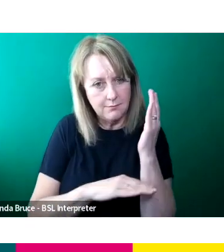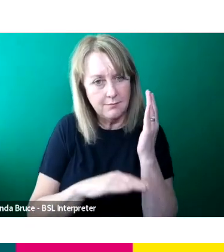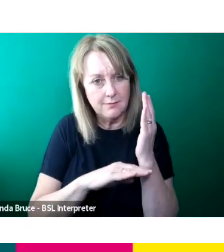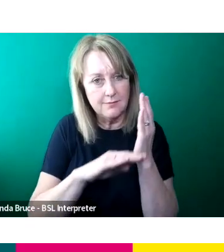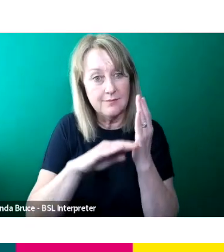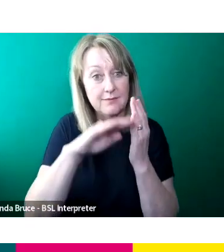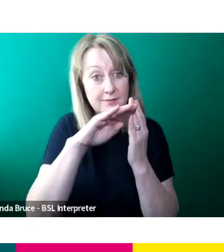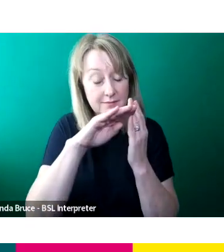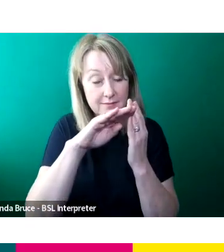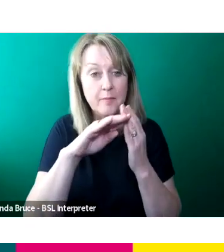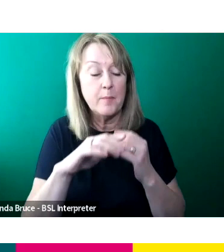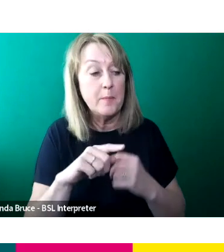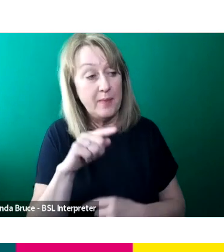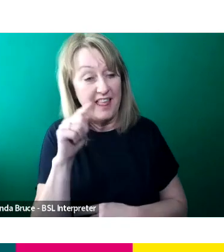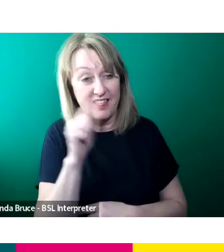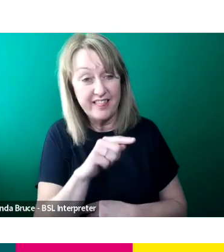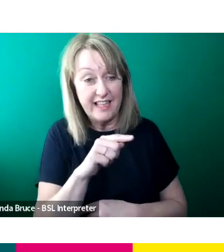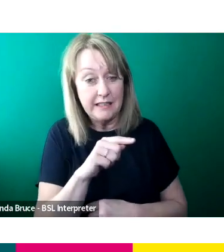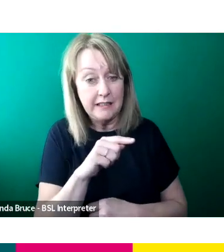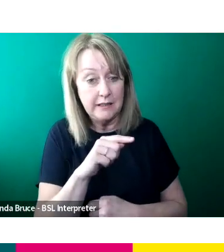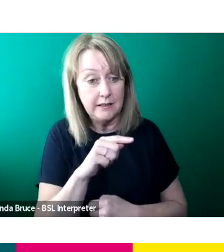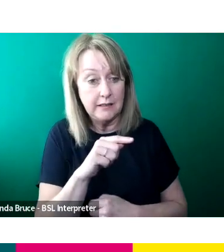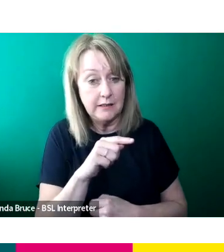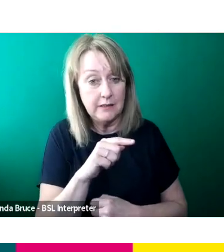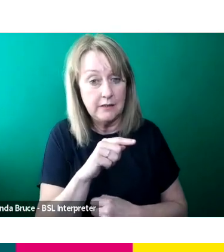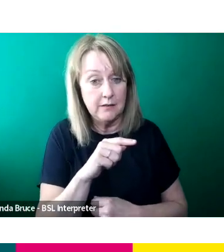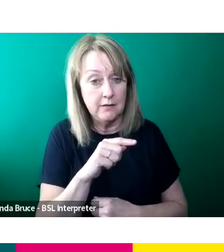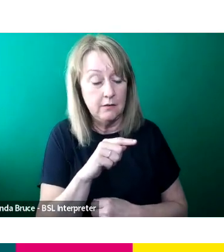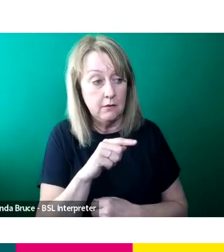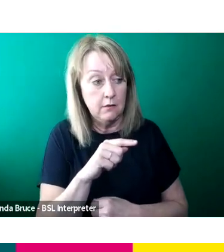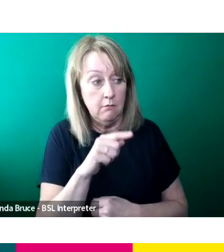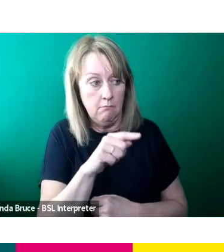So this is the kind of route that a lot of people take.